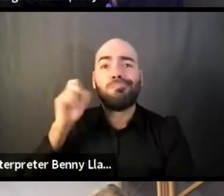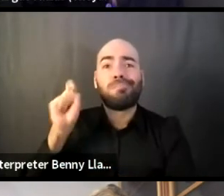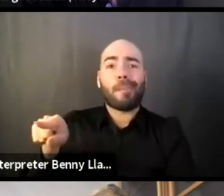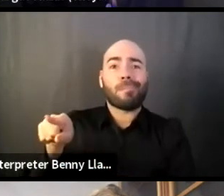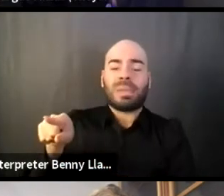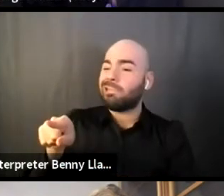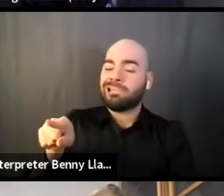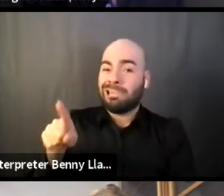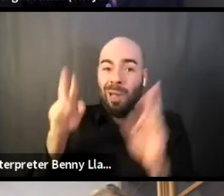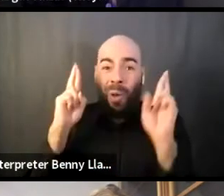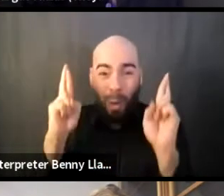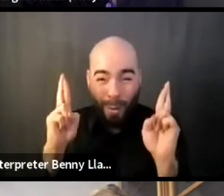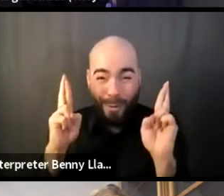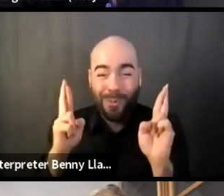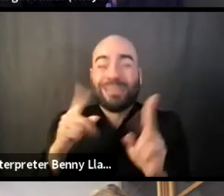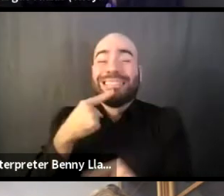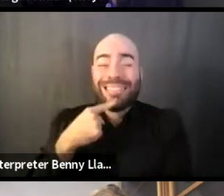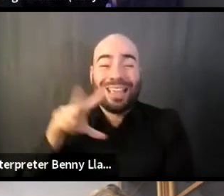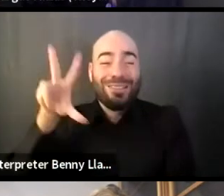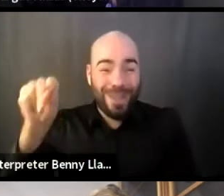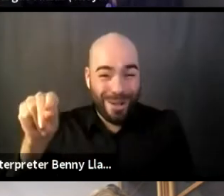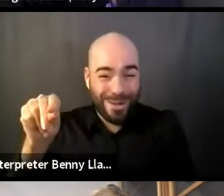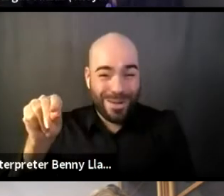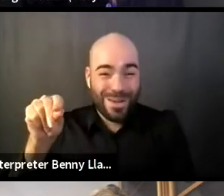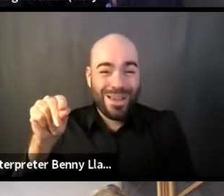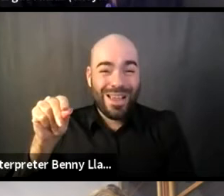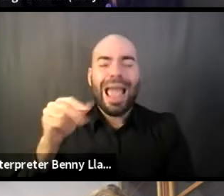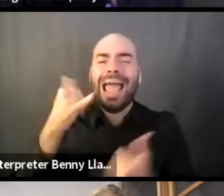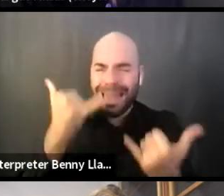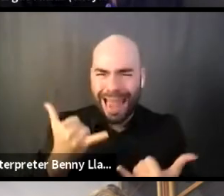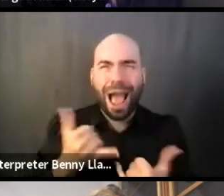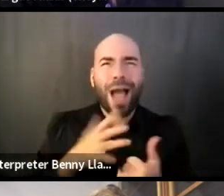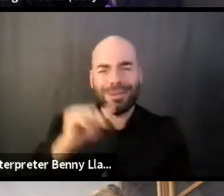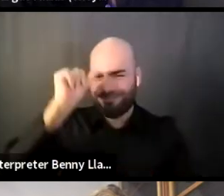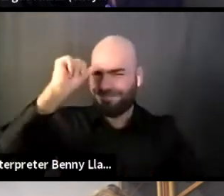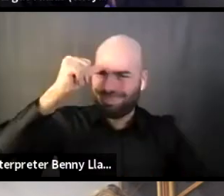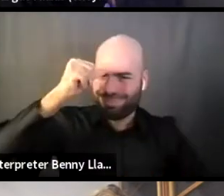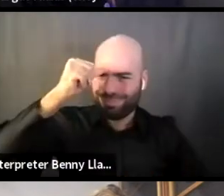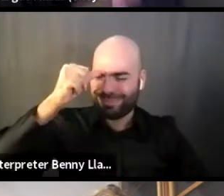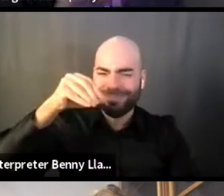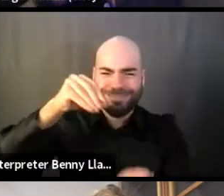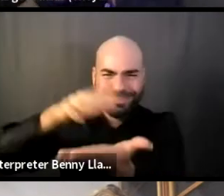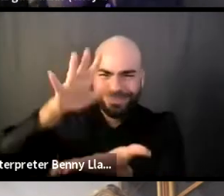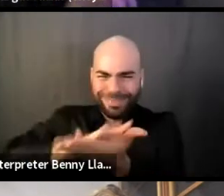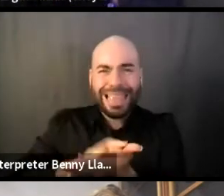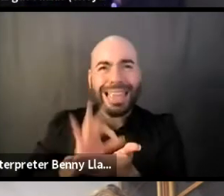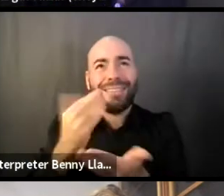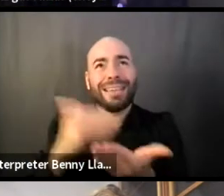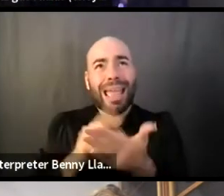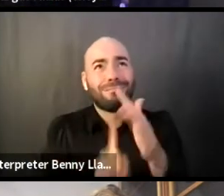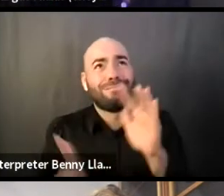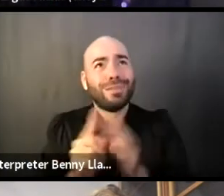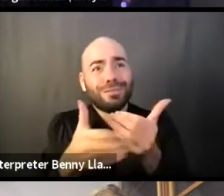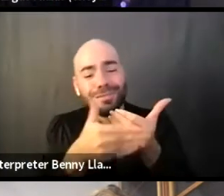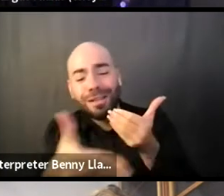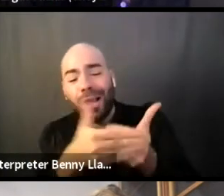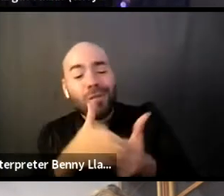And I will save this down to remember, but yeah. Absolutely, absolutely.